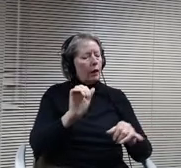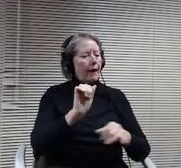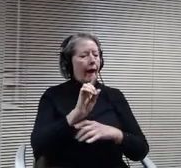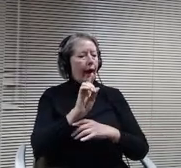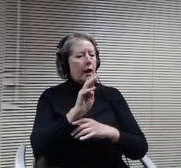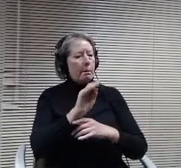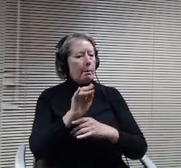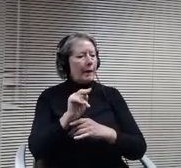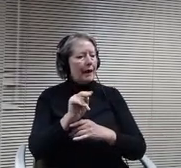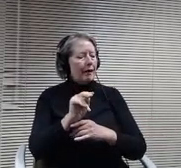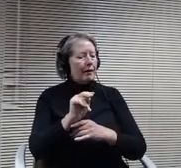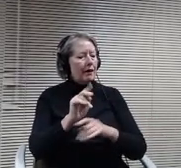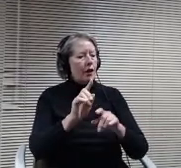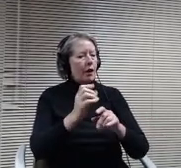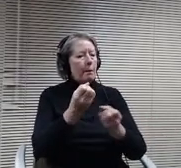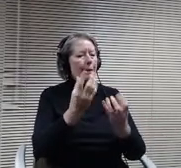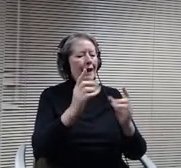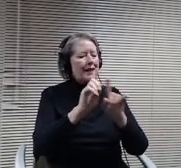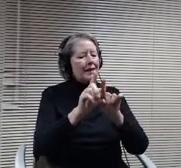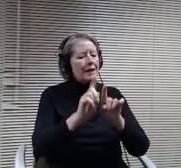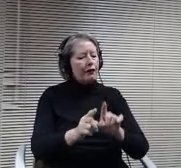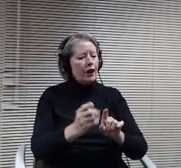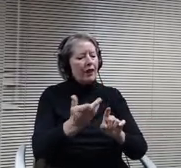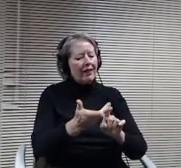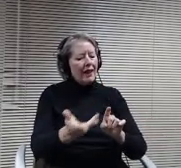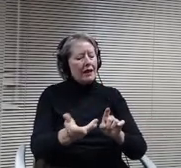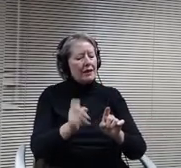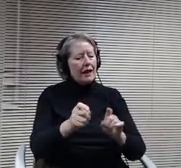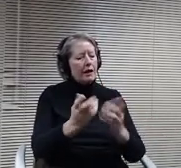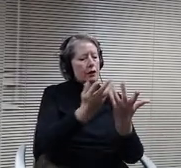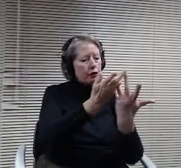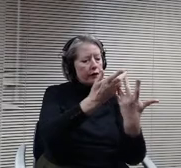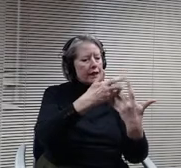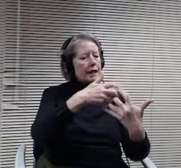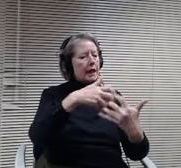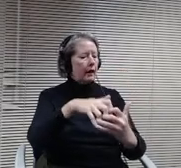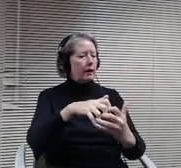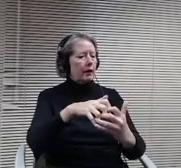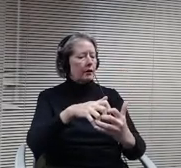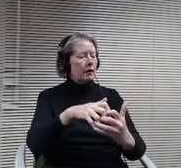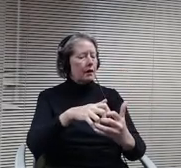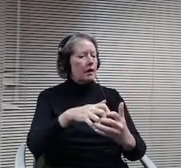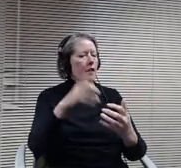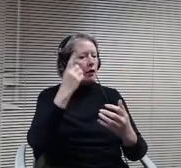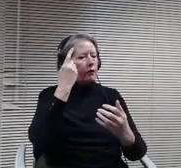you needed to fit together to make this happen. We know that obviously, students with their